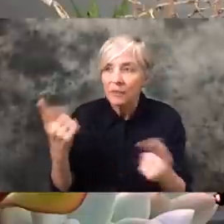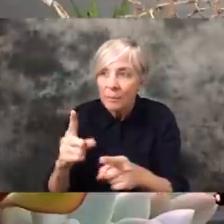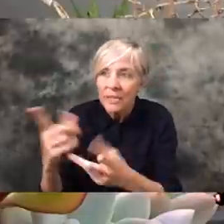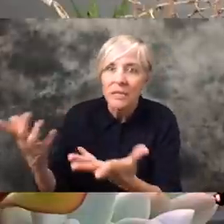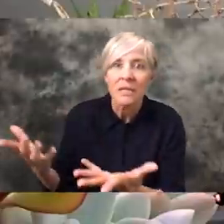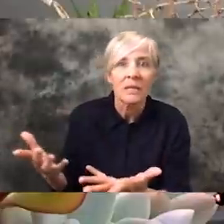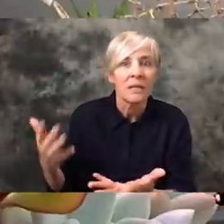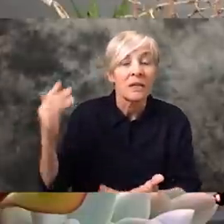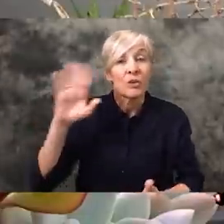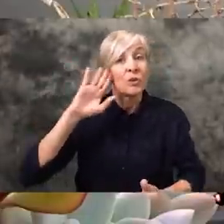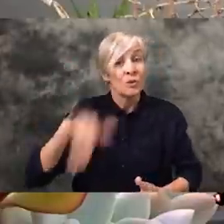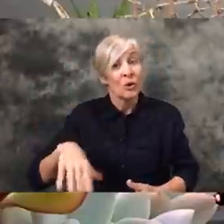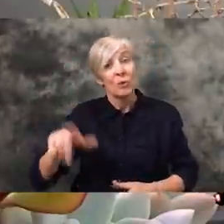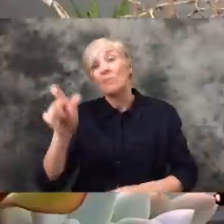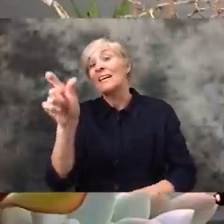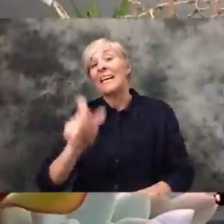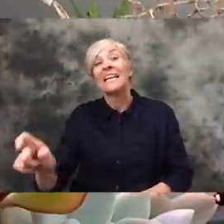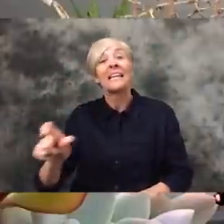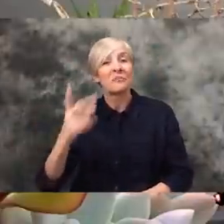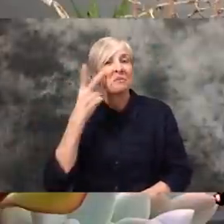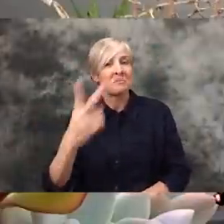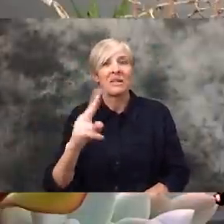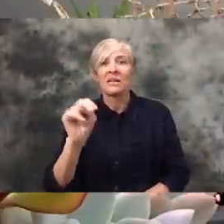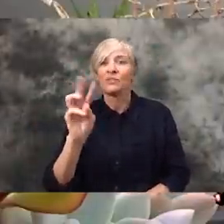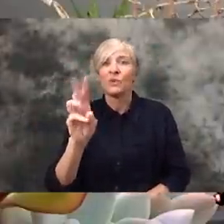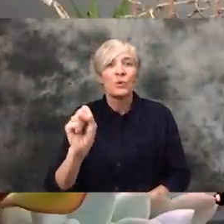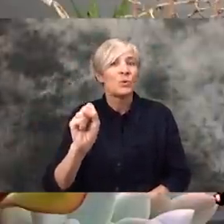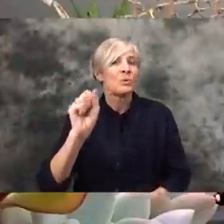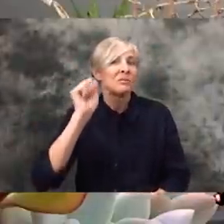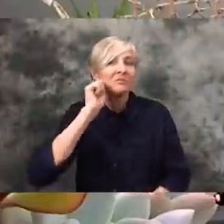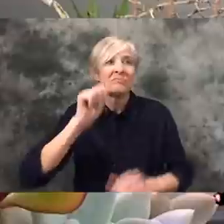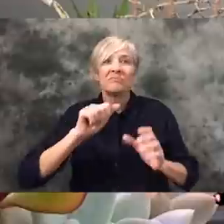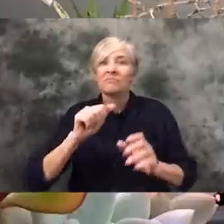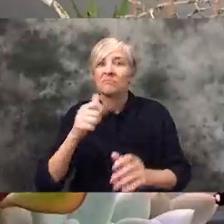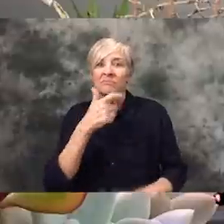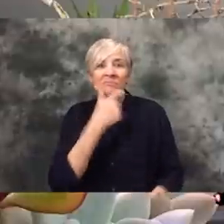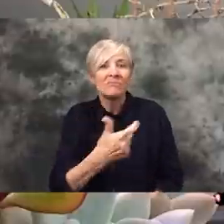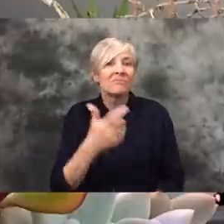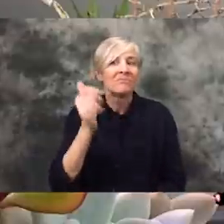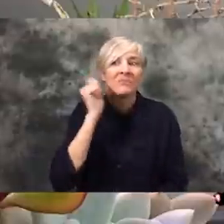finding out exactly what they're going through in Italy. It's a highly publicized area